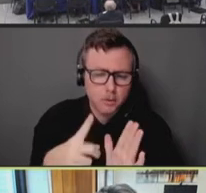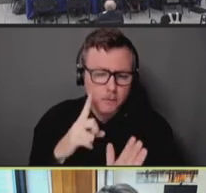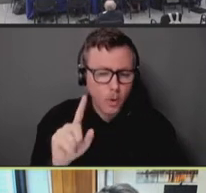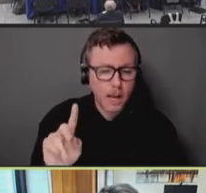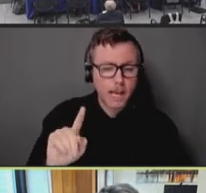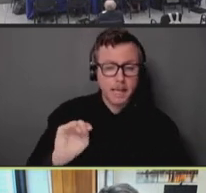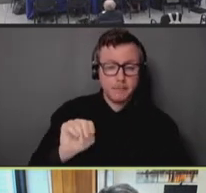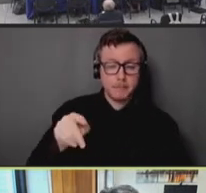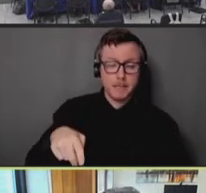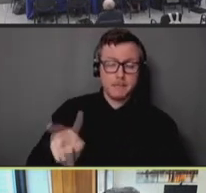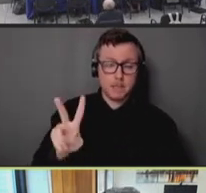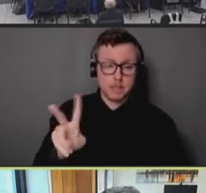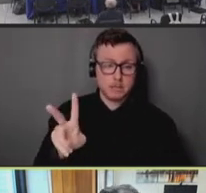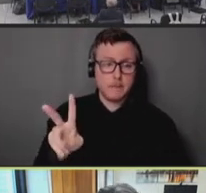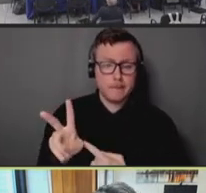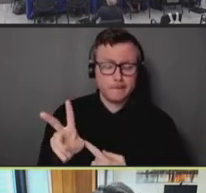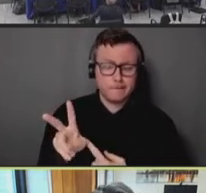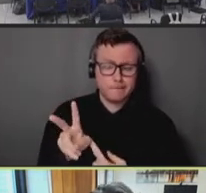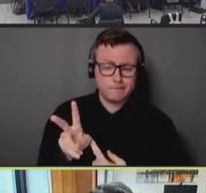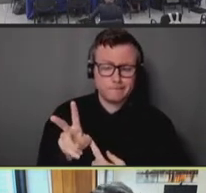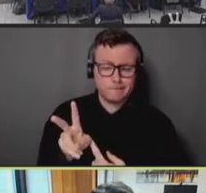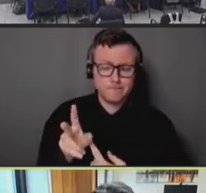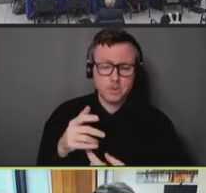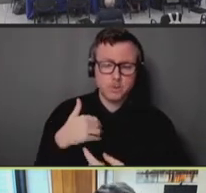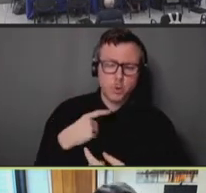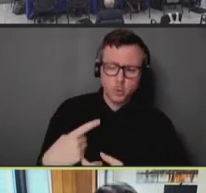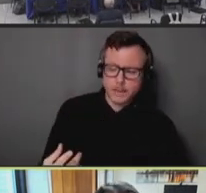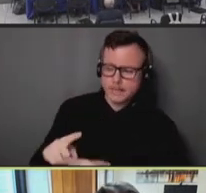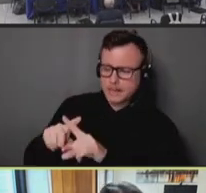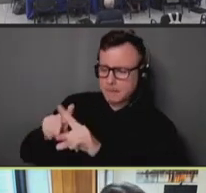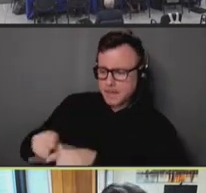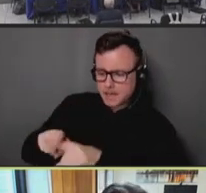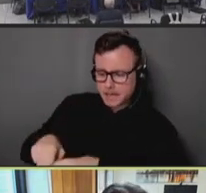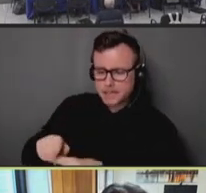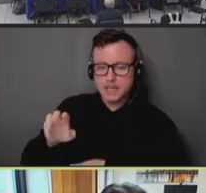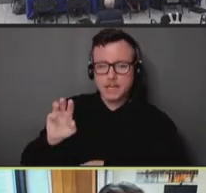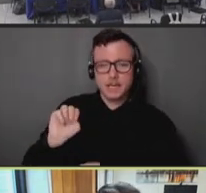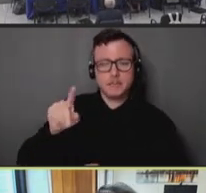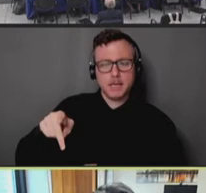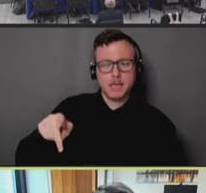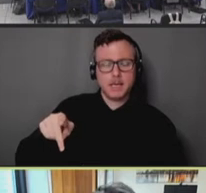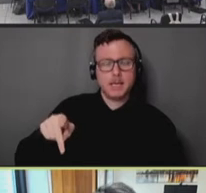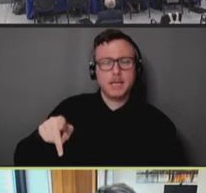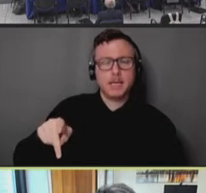leaning into our partnership, which we call the Monkeypox Awareness and Prevention Partnership.